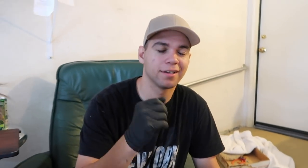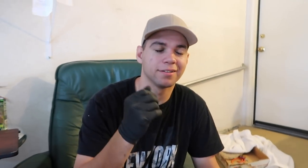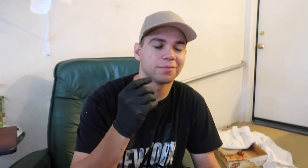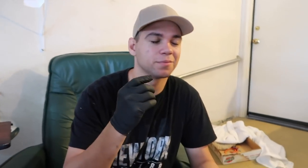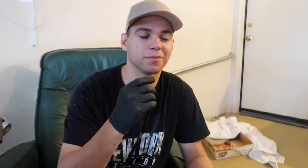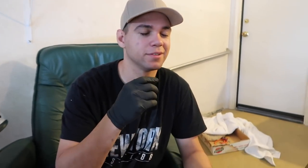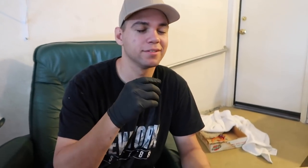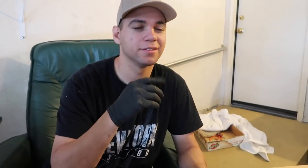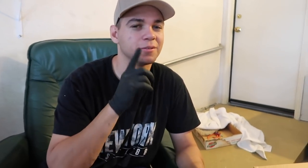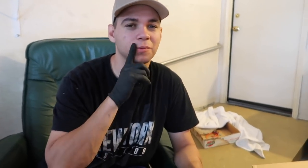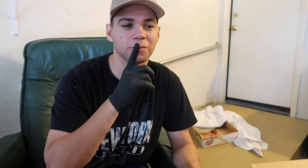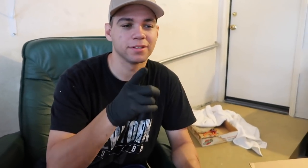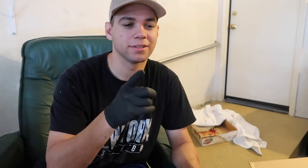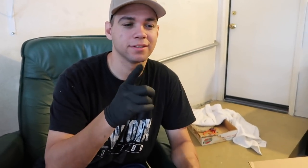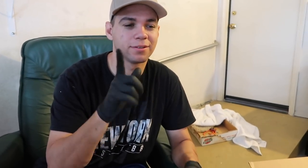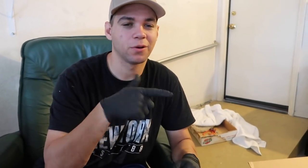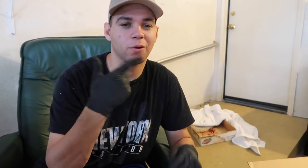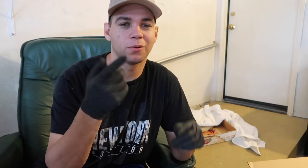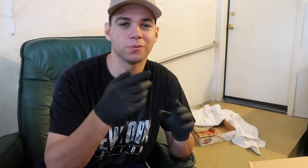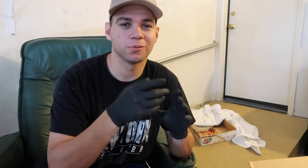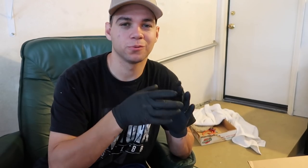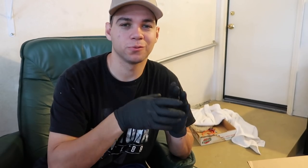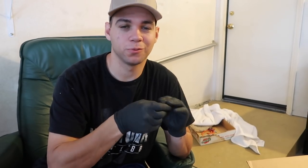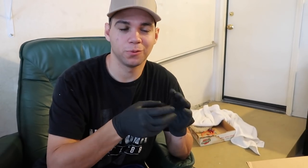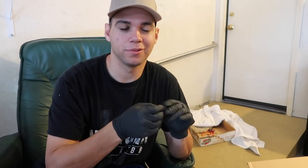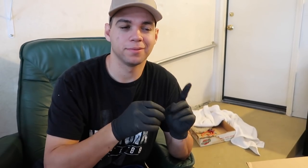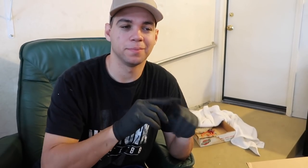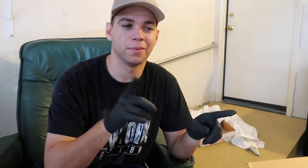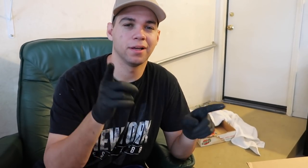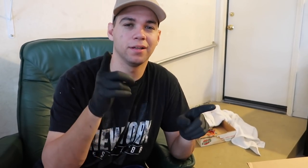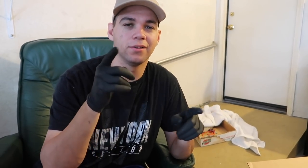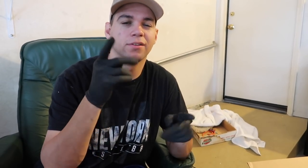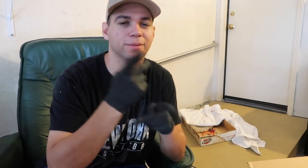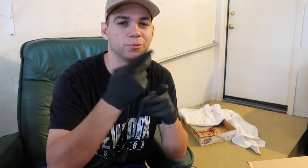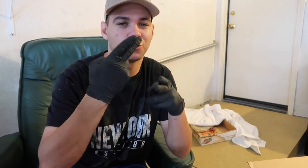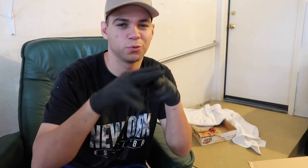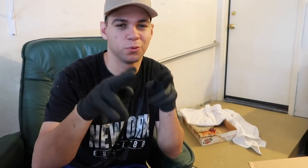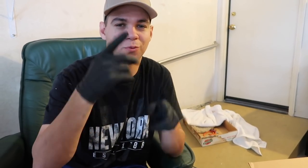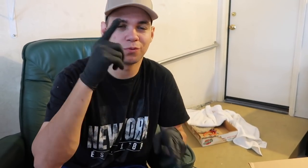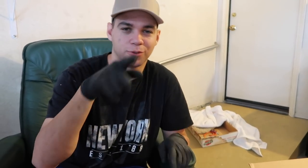R: Oh yeah... really it's a long story but I'll keep it short for you